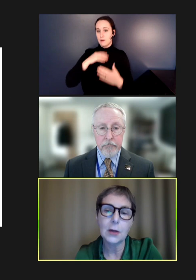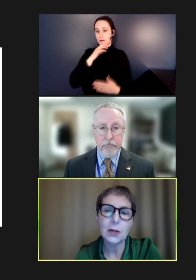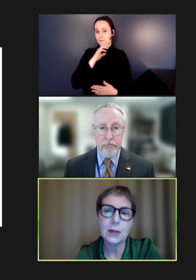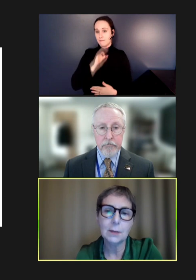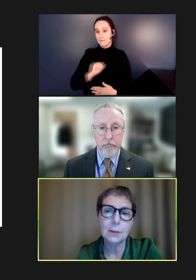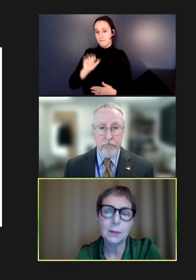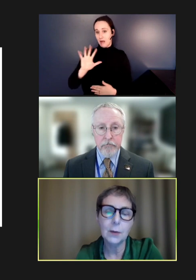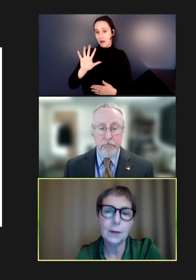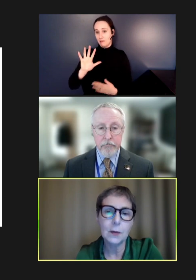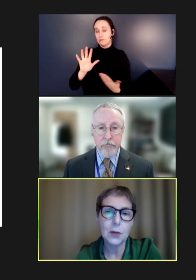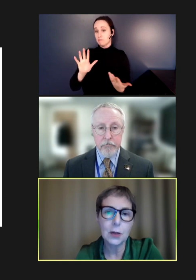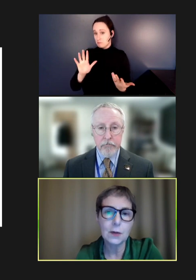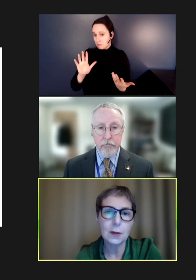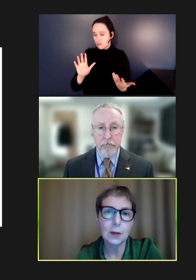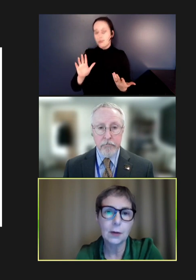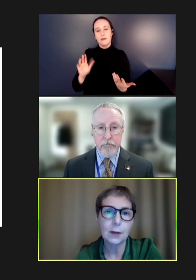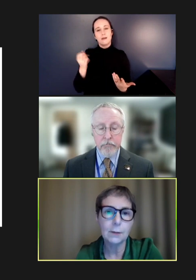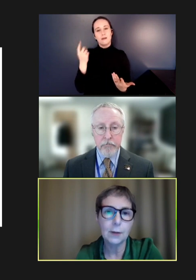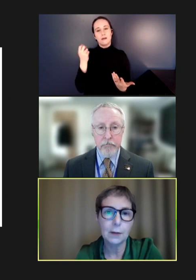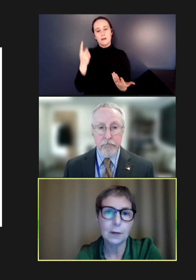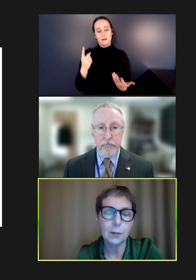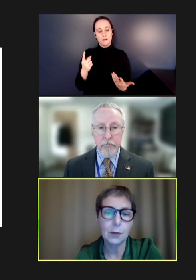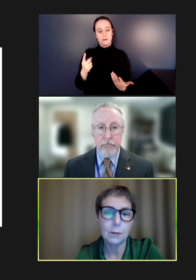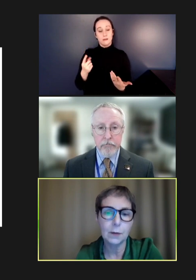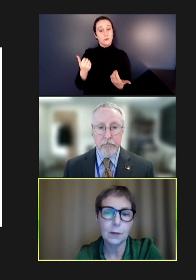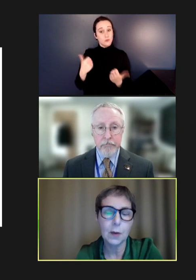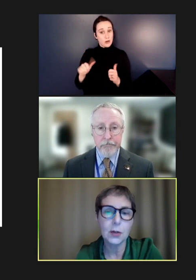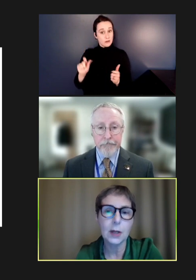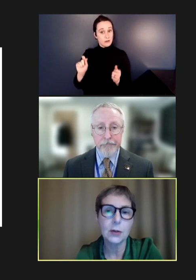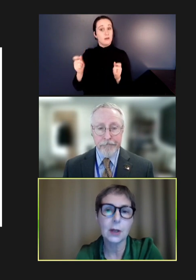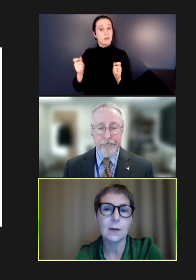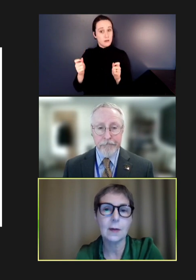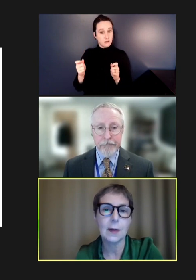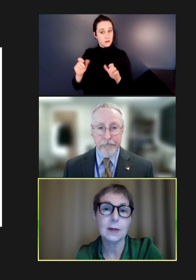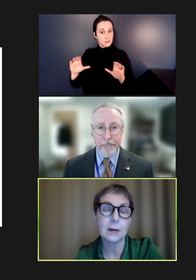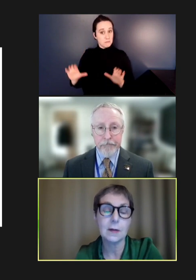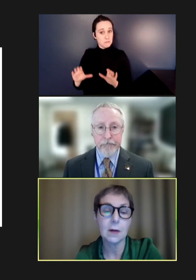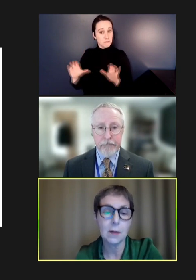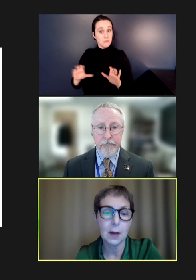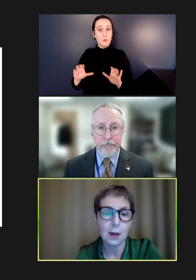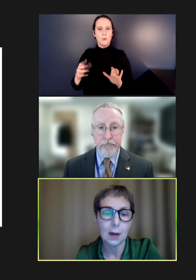actually moving those changes along in the field has proved quite challenging in some settings. So,